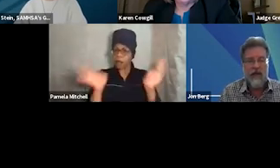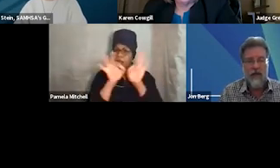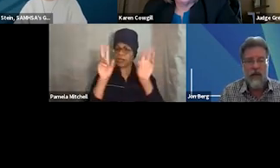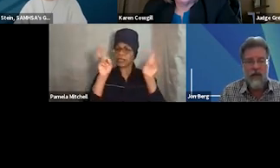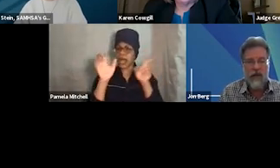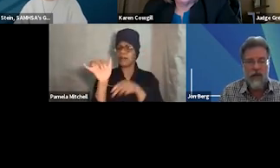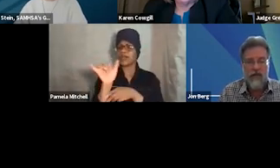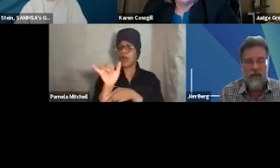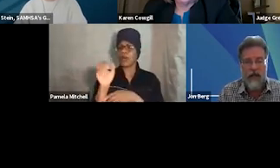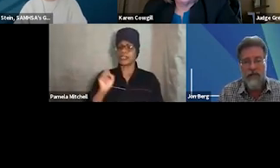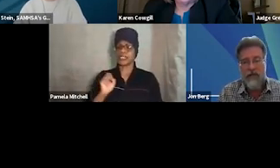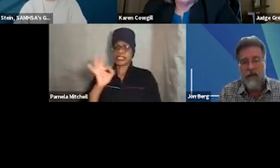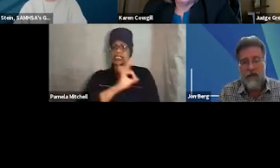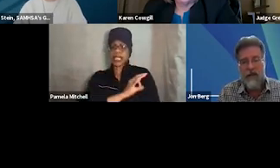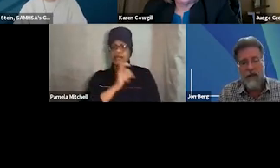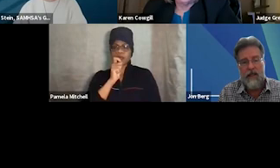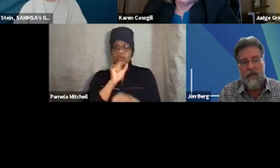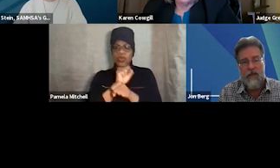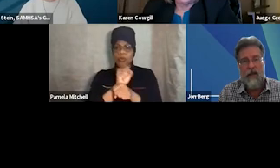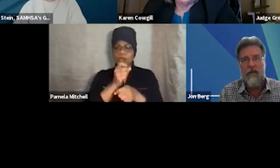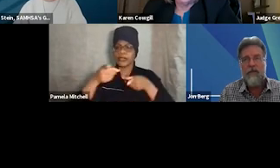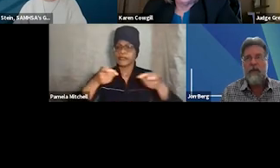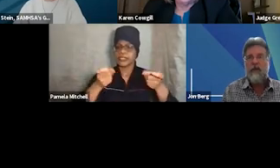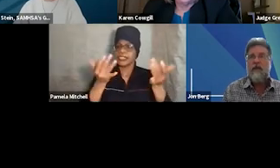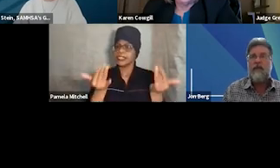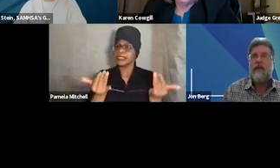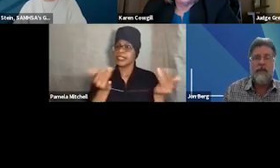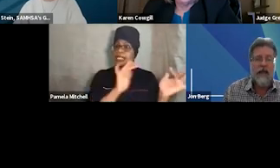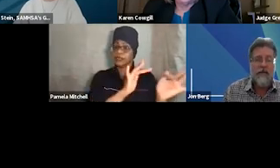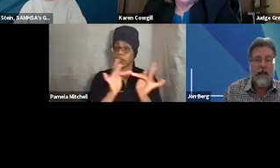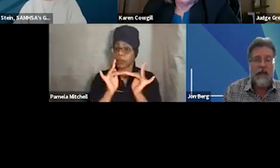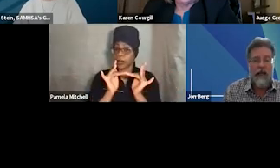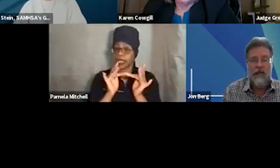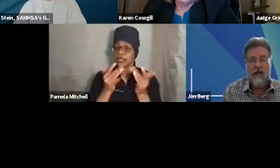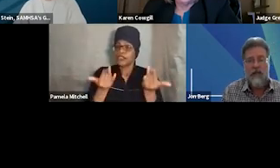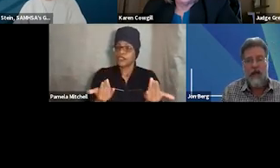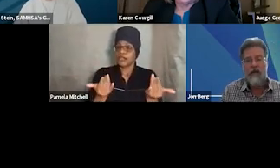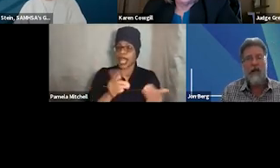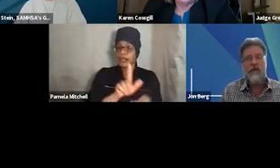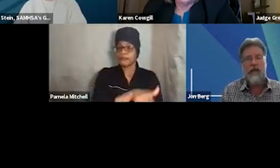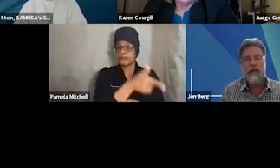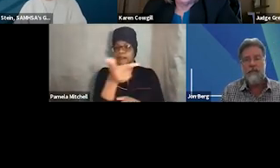for their work in developing and facilitating today's webinar. So at this time, I'd like to turn it back to Dr. Stein.